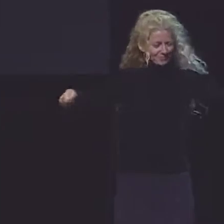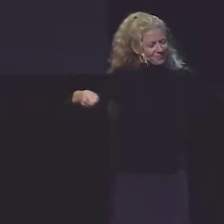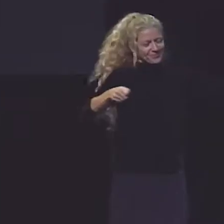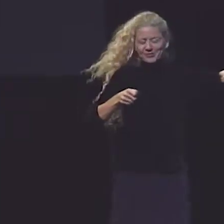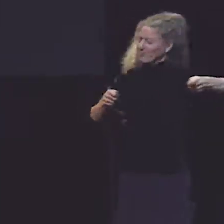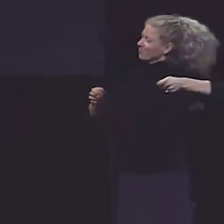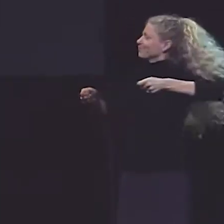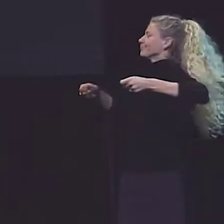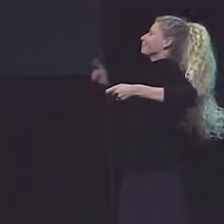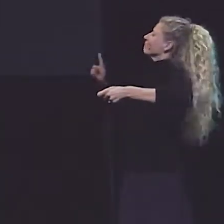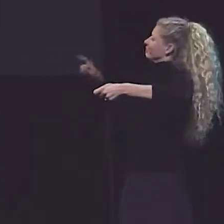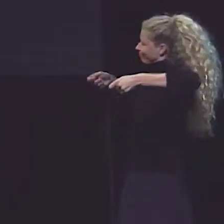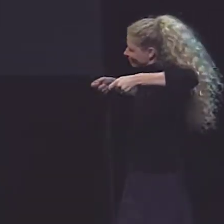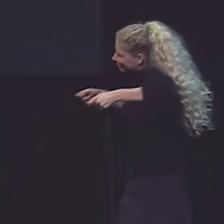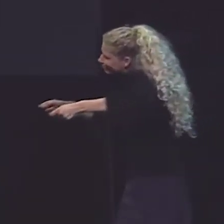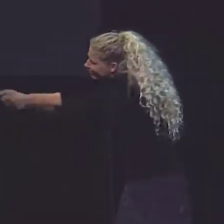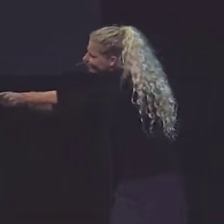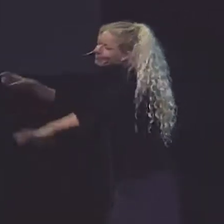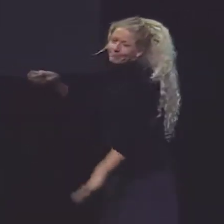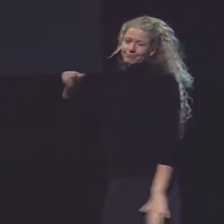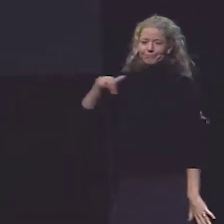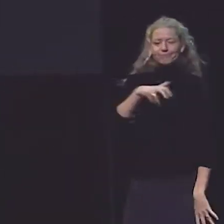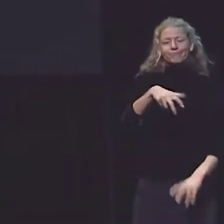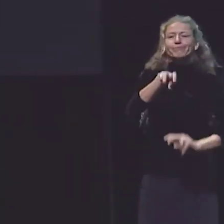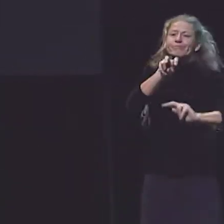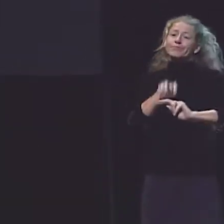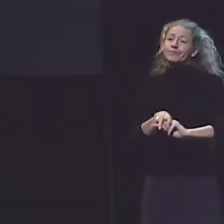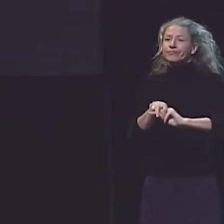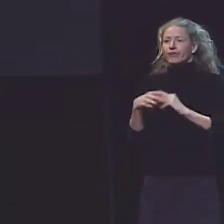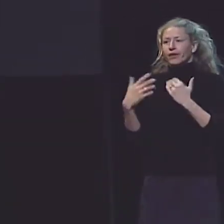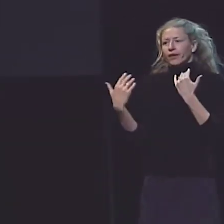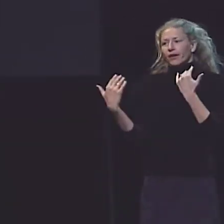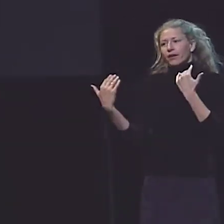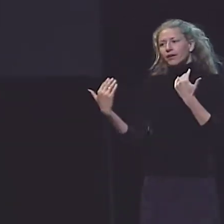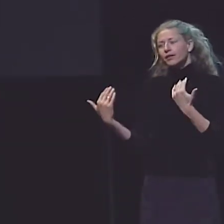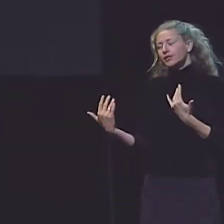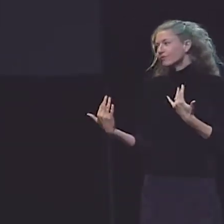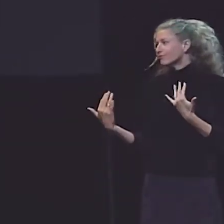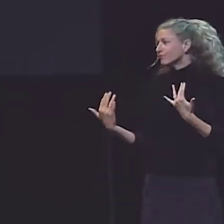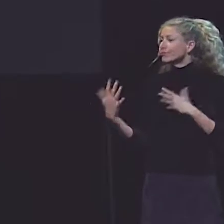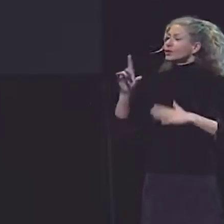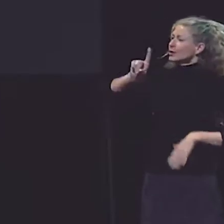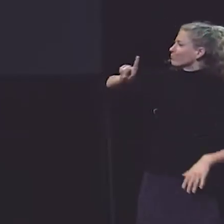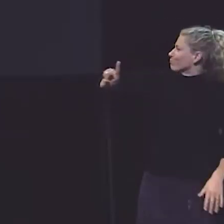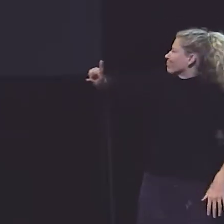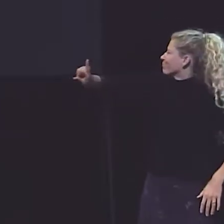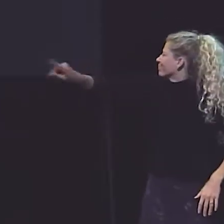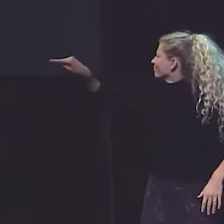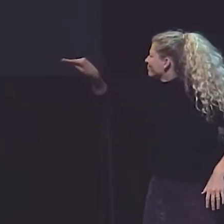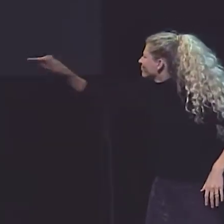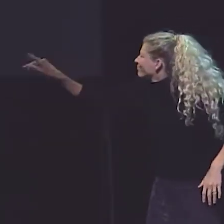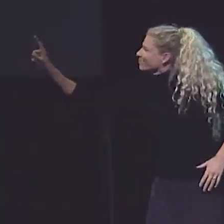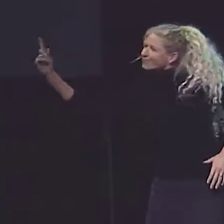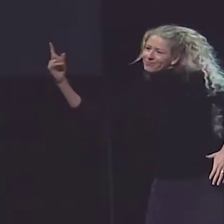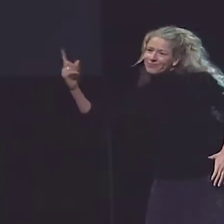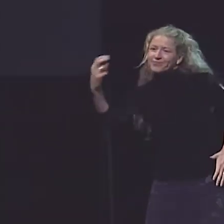AND THEN WE TAKE OUR TRAYS AND PUT THEM IN THE SLOT AND GO BACK AND SIT TO WAIT